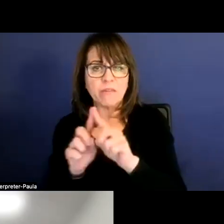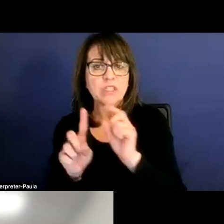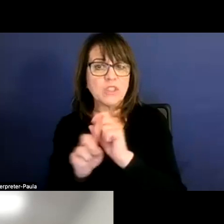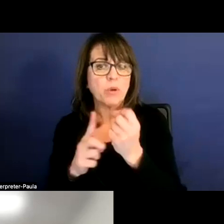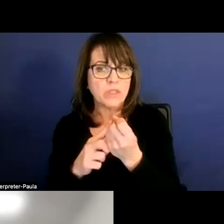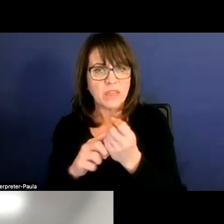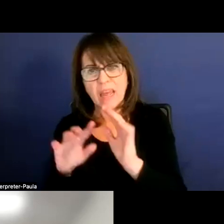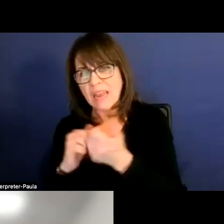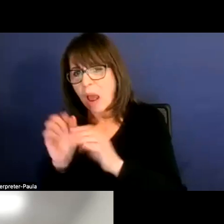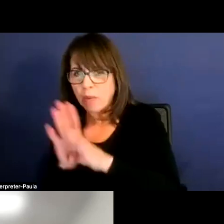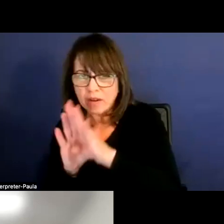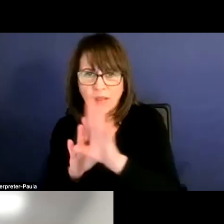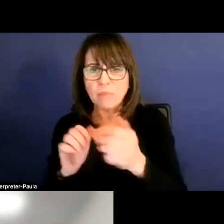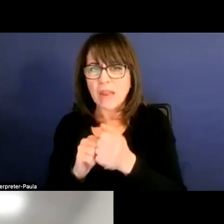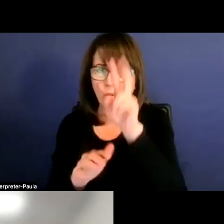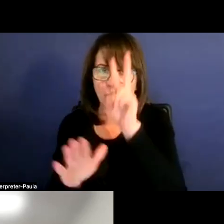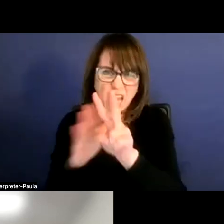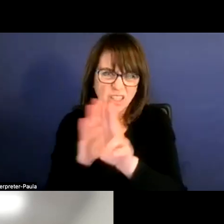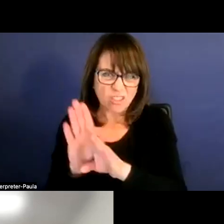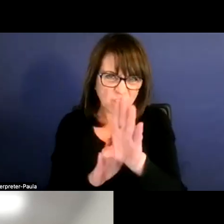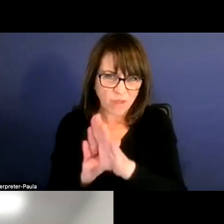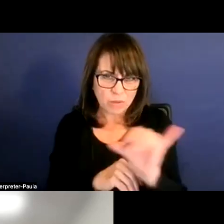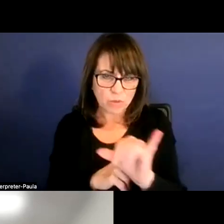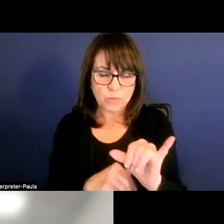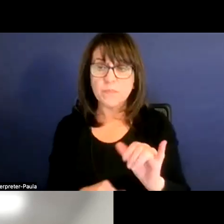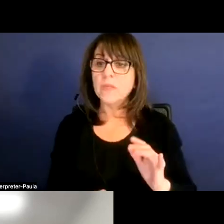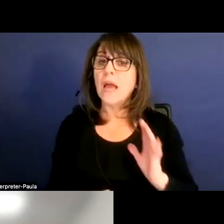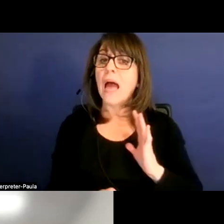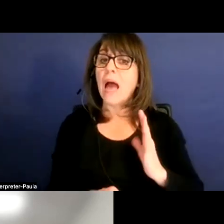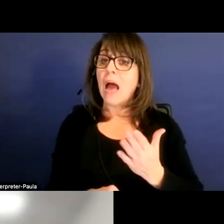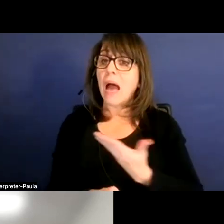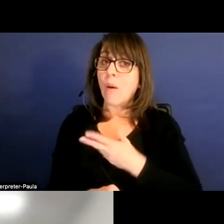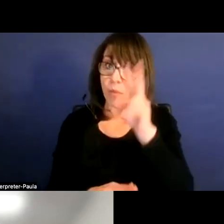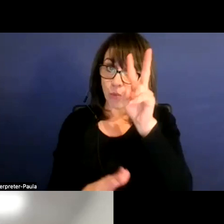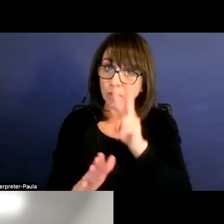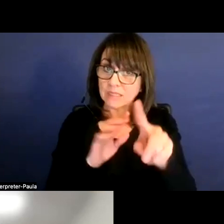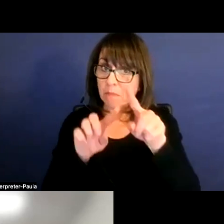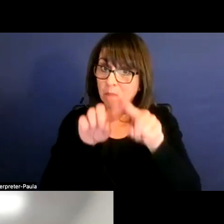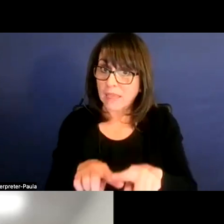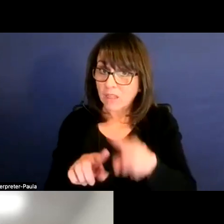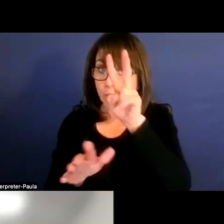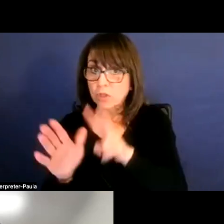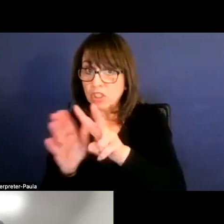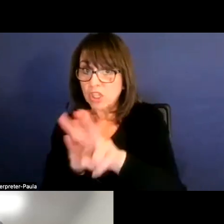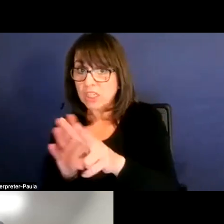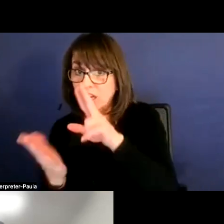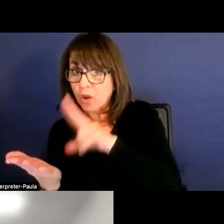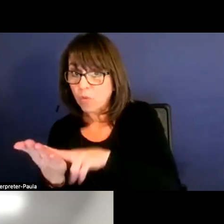and how projections are developed as well. So our projections based on projected enrollment numbers or current enrollment numbers?